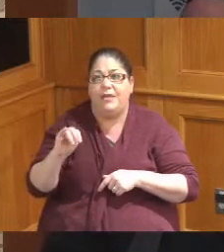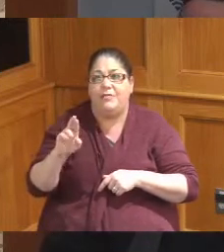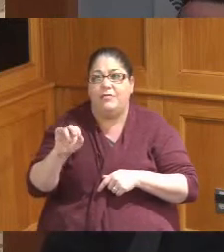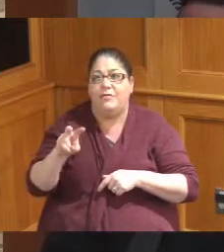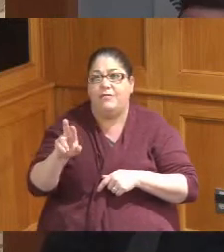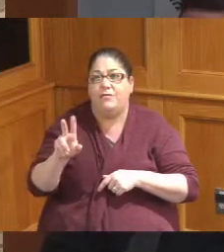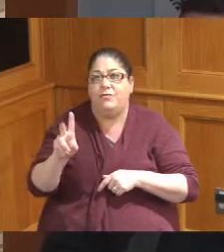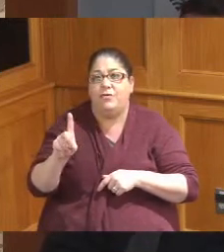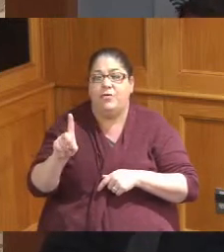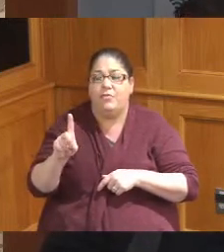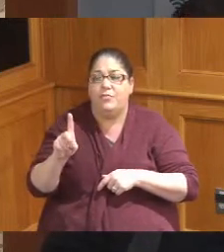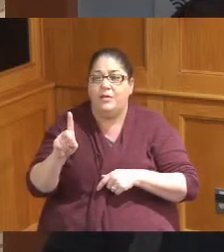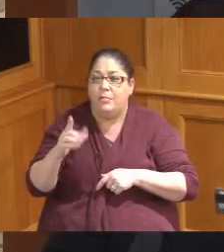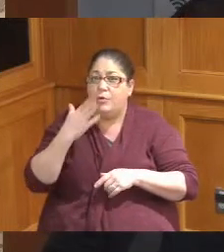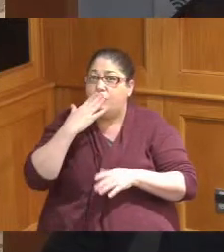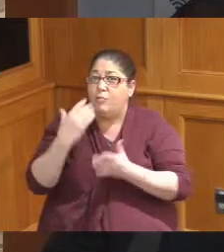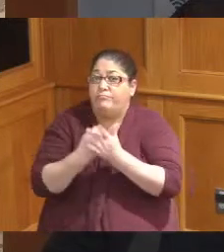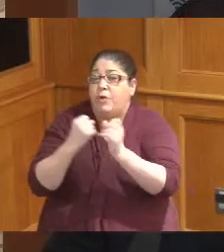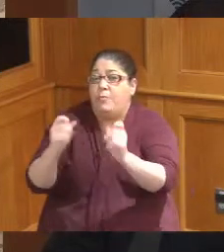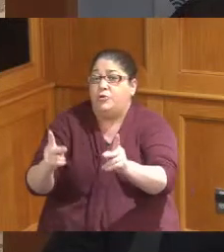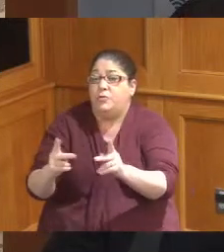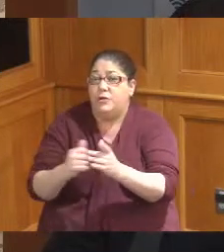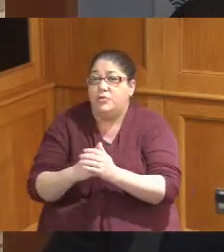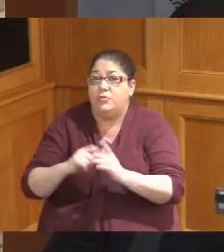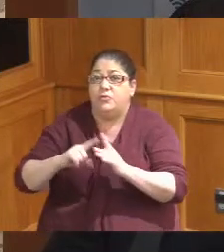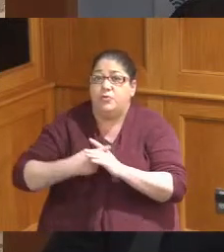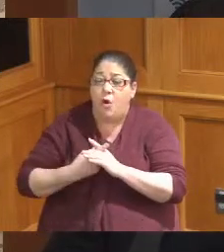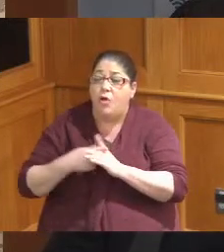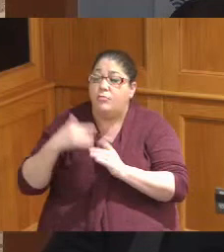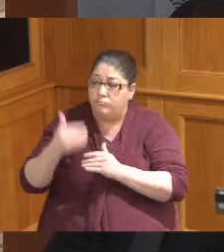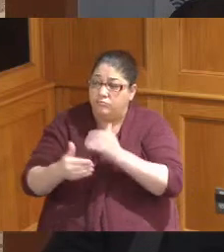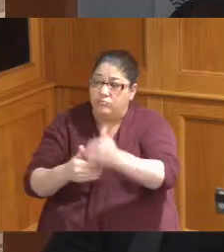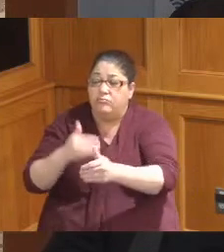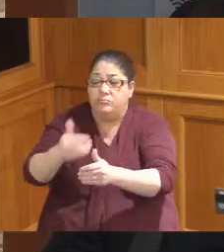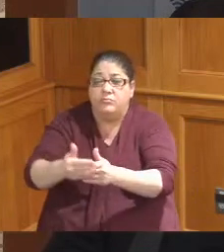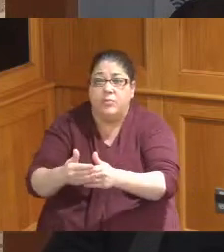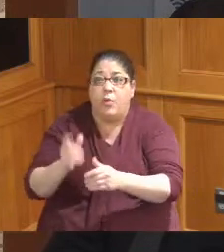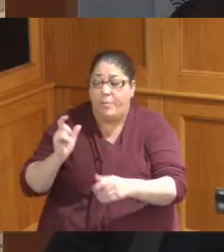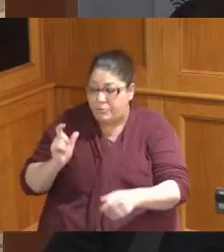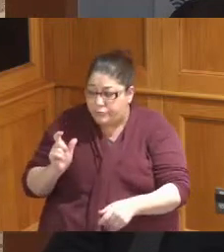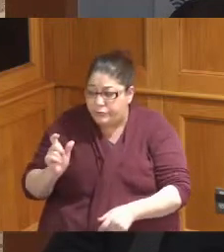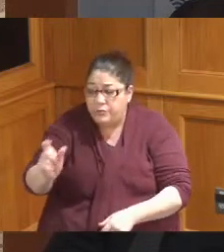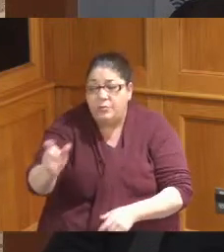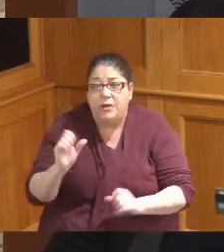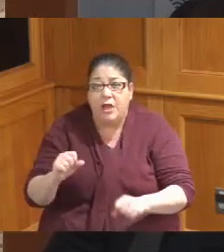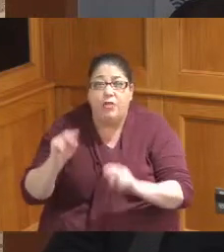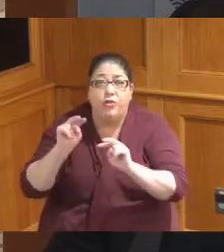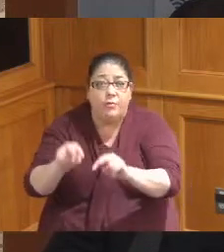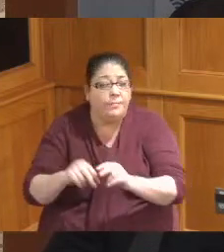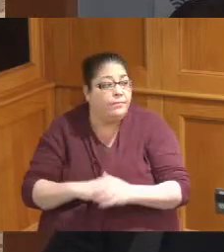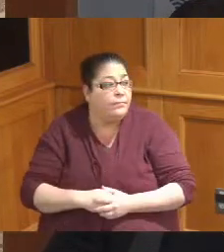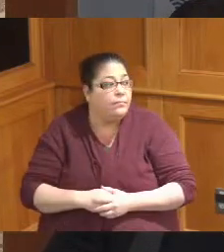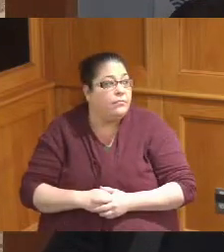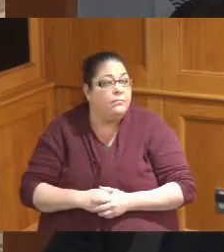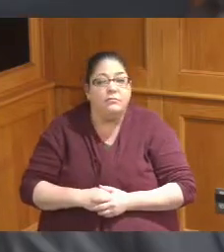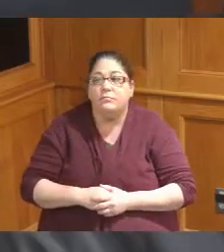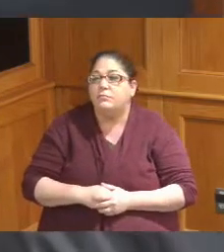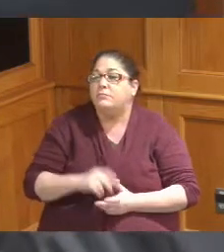so it would be a good opportunity as we start to construct these so it's absolutely something we will be looking at appreciate the comments and I don't know what the cost cost differential